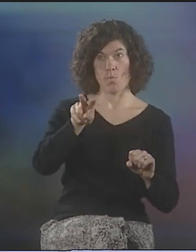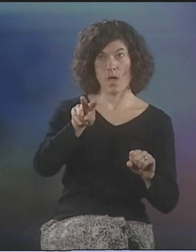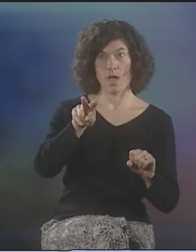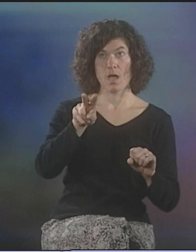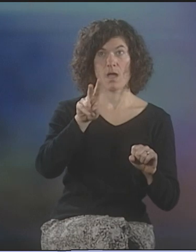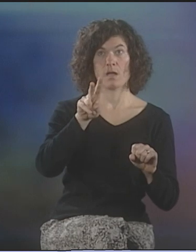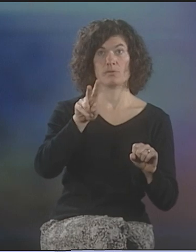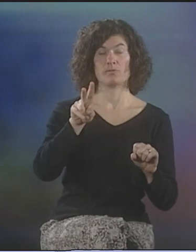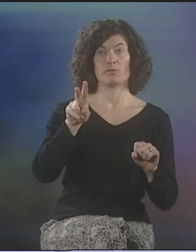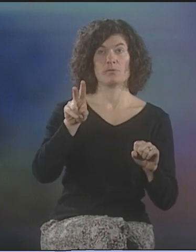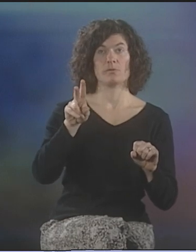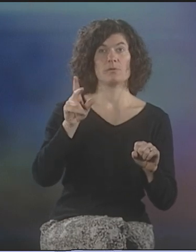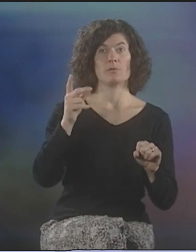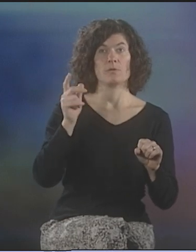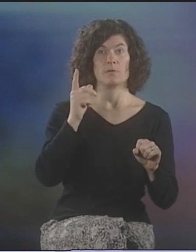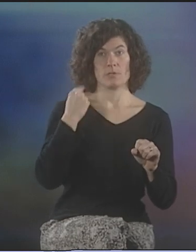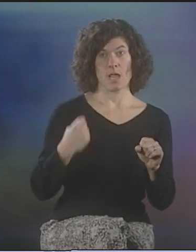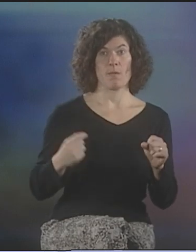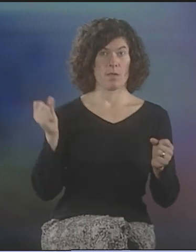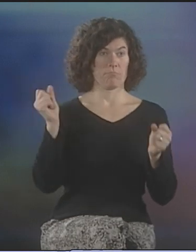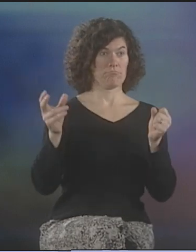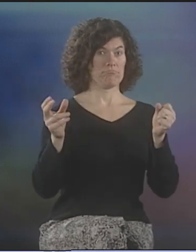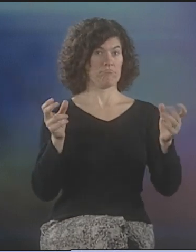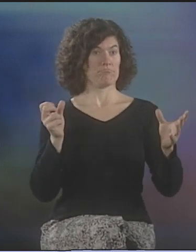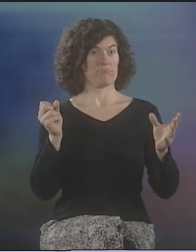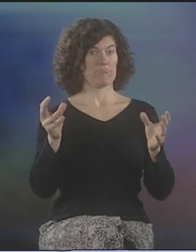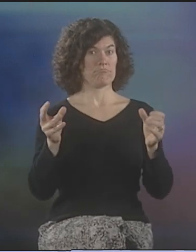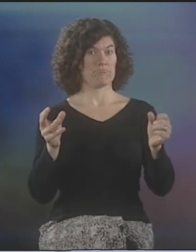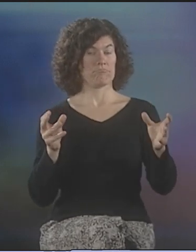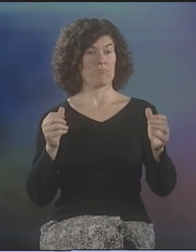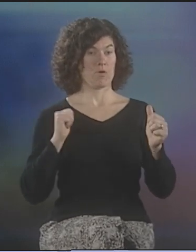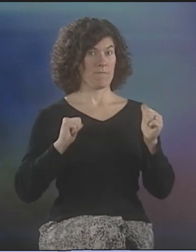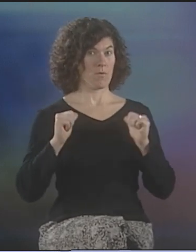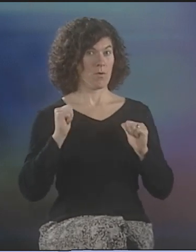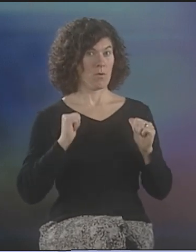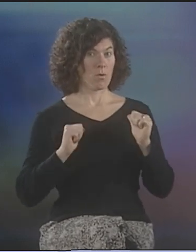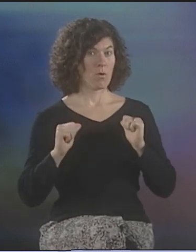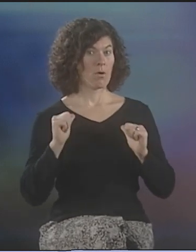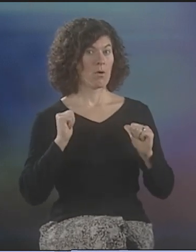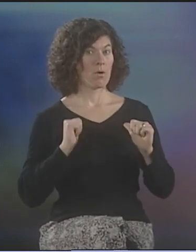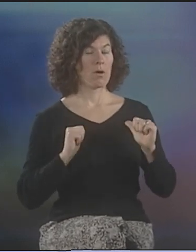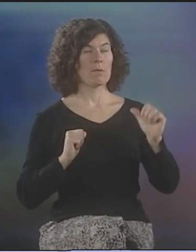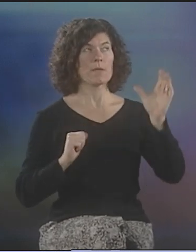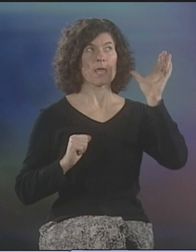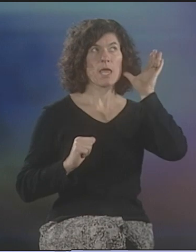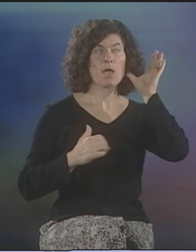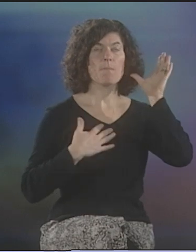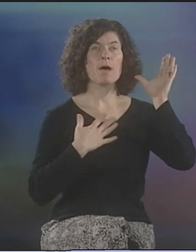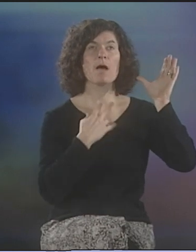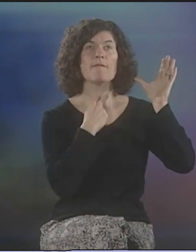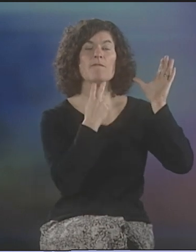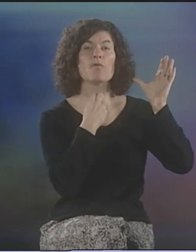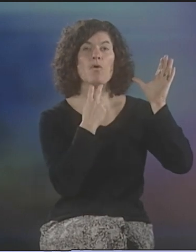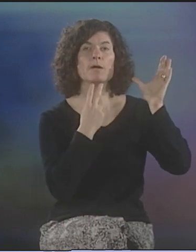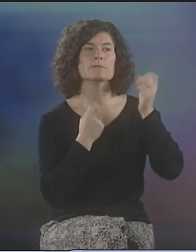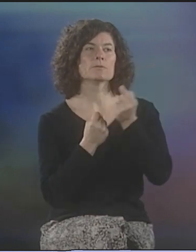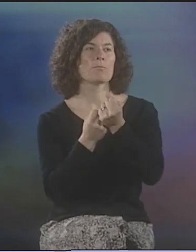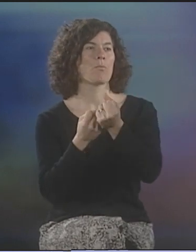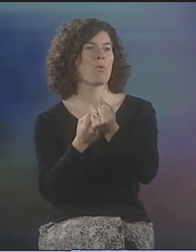SO, THEY'RE WATCHING SOMEBODY PERFORM--DEBBIE PERFORM IN ASL, AND THEY'RE HEARING MY VOICE AT THE SAME TIME